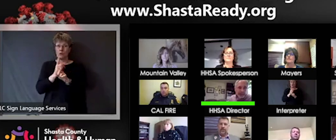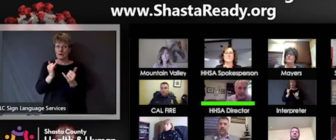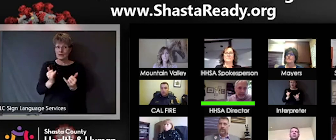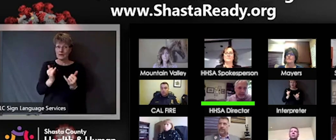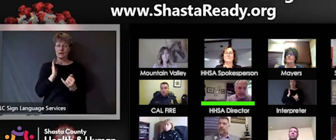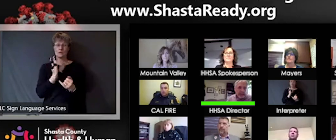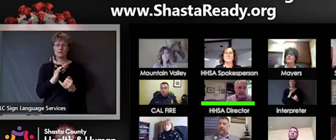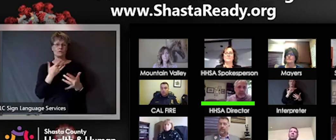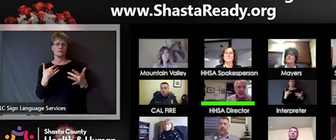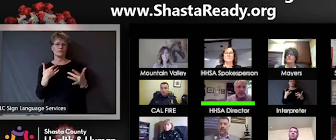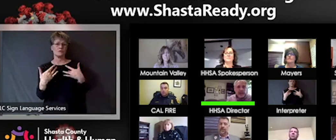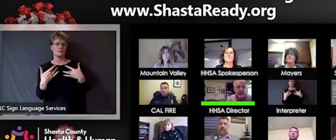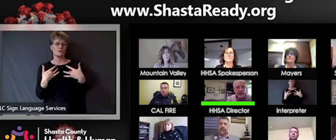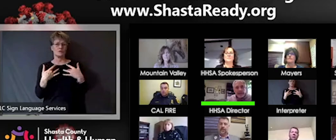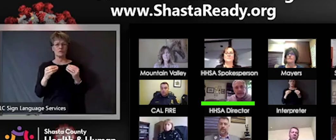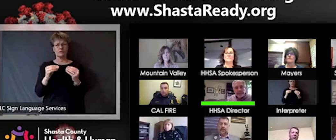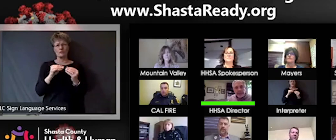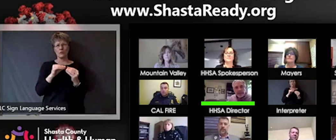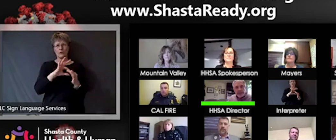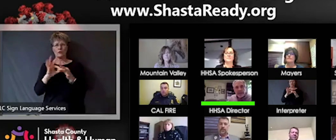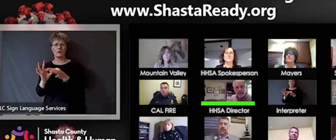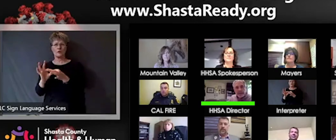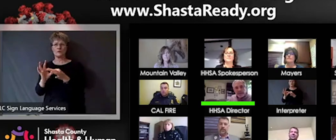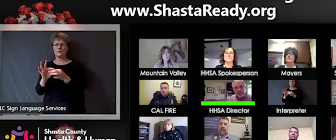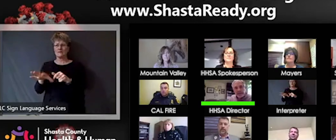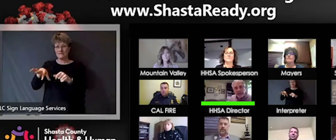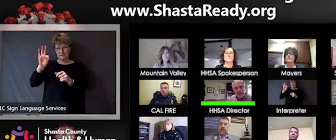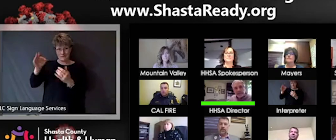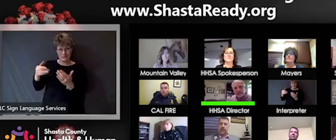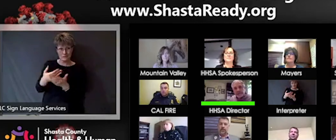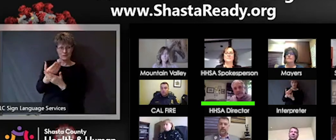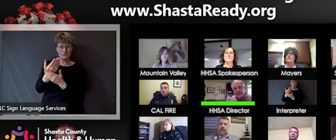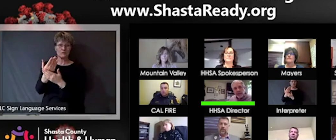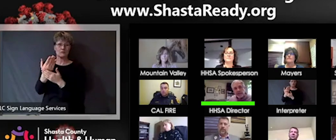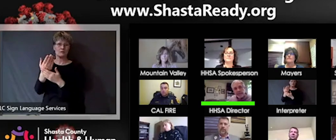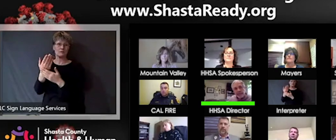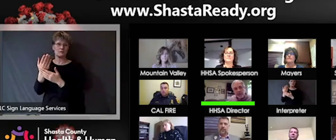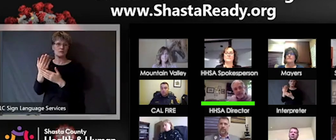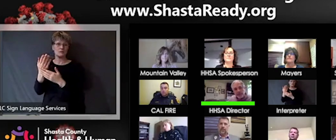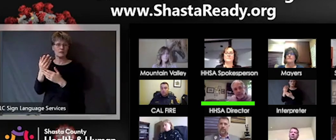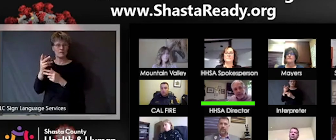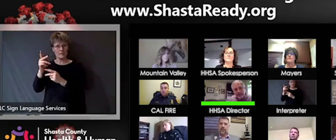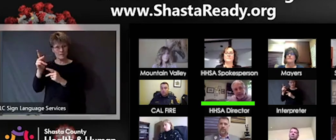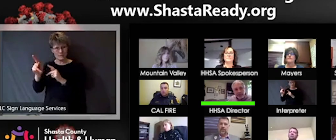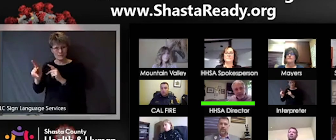new allegations and just because the folks who might see